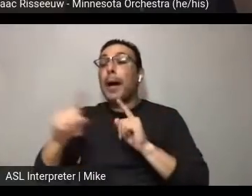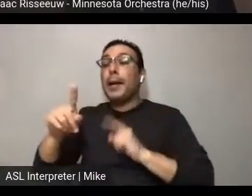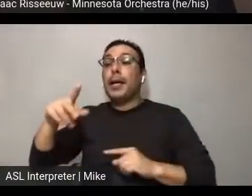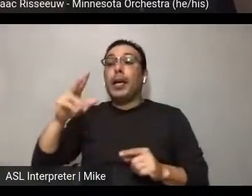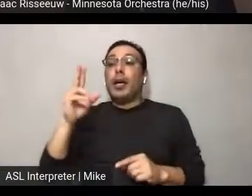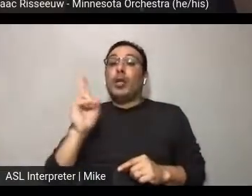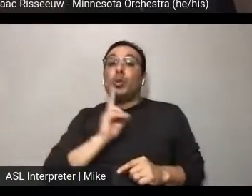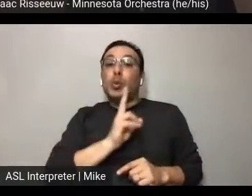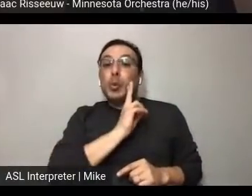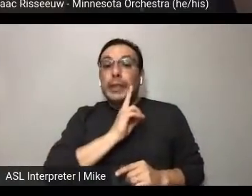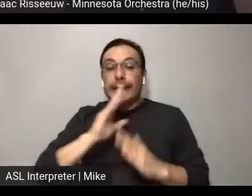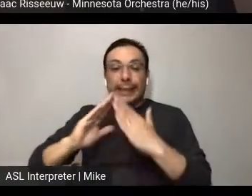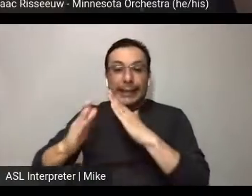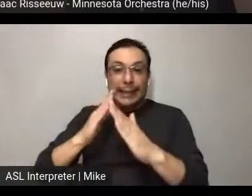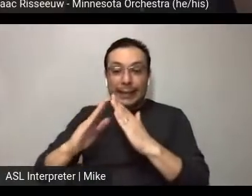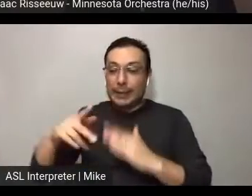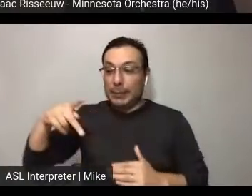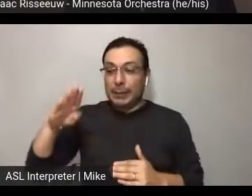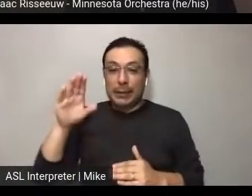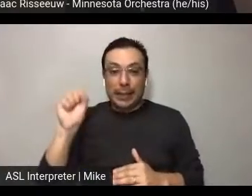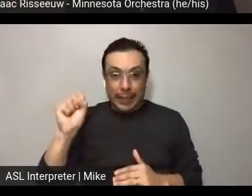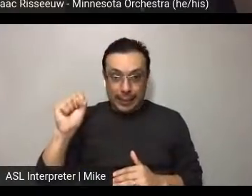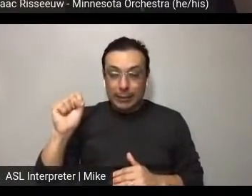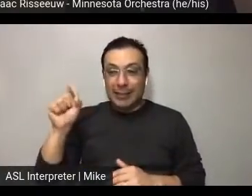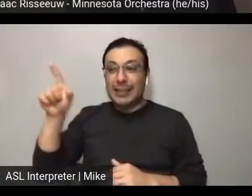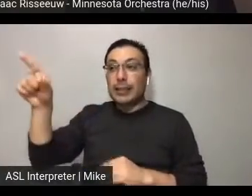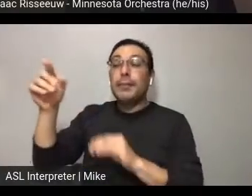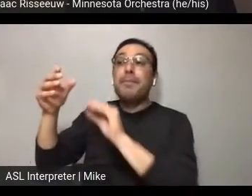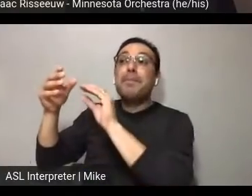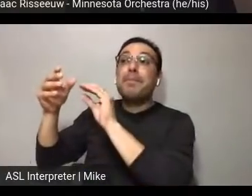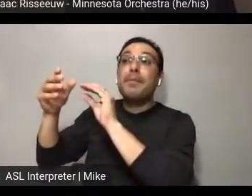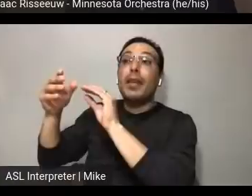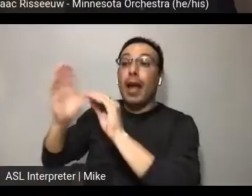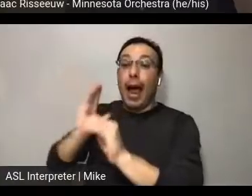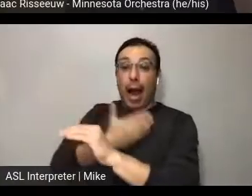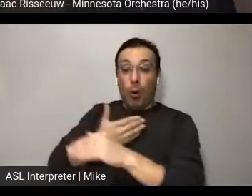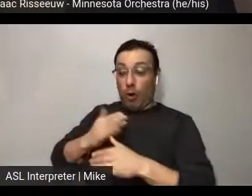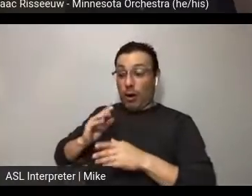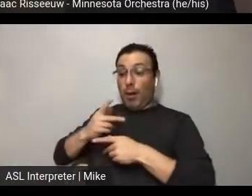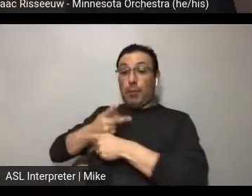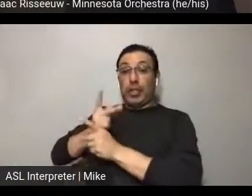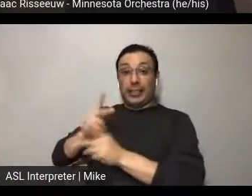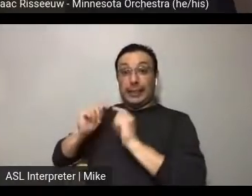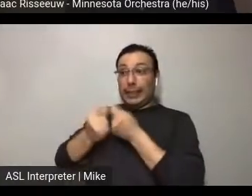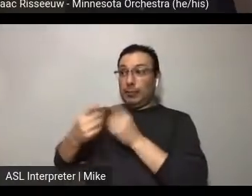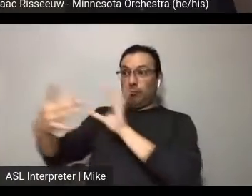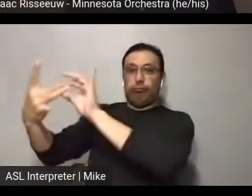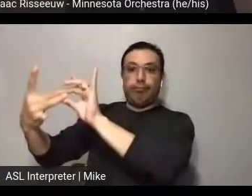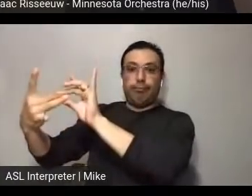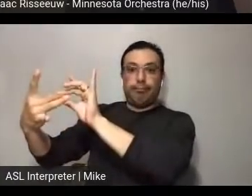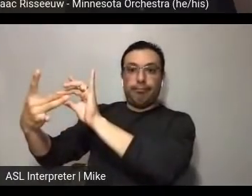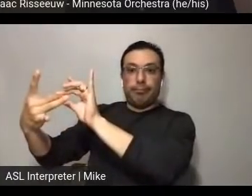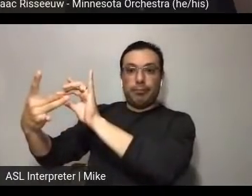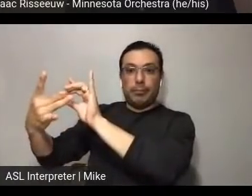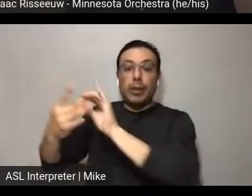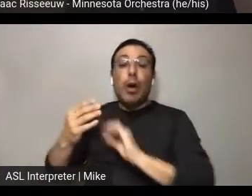we're super involved with that now. So for at home videos it was really marketing,